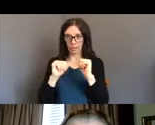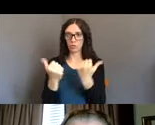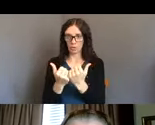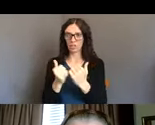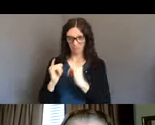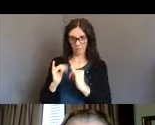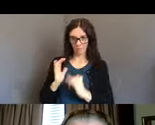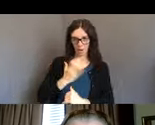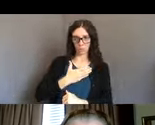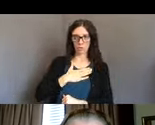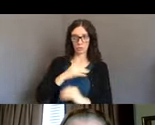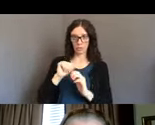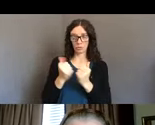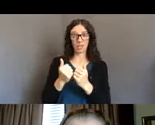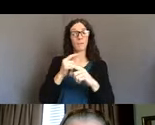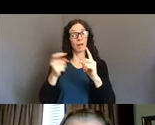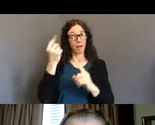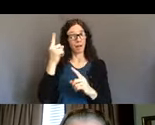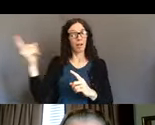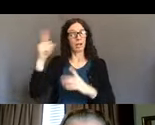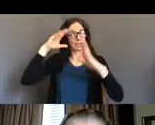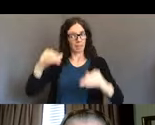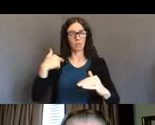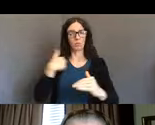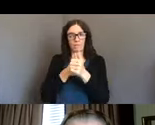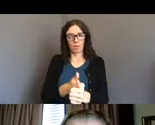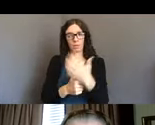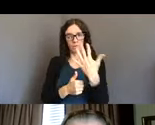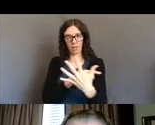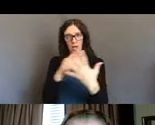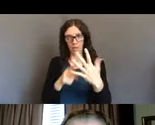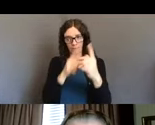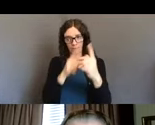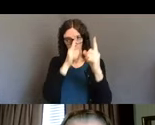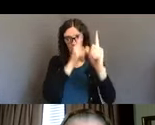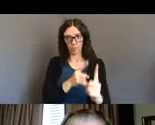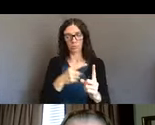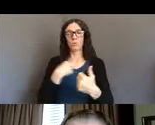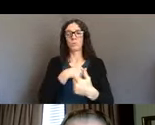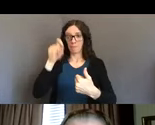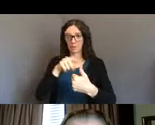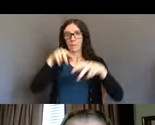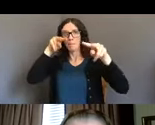One, we're supposed to do outreach and monitoring of all people with, disabilities in Oregon to let them know about their rights.